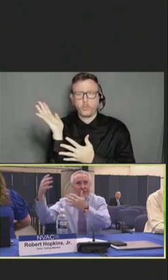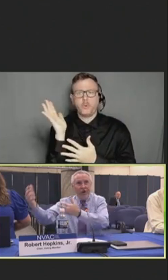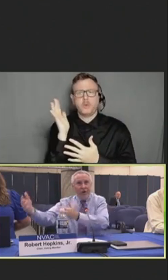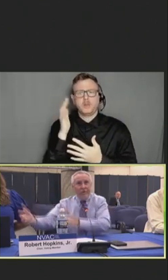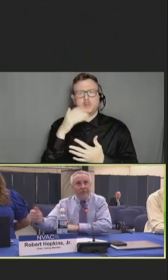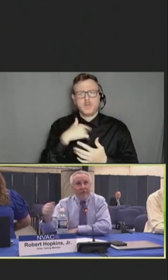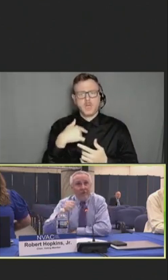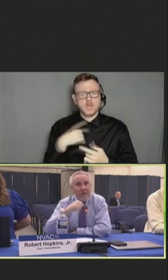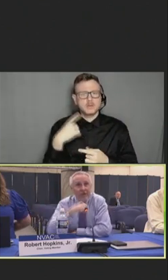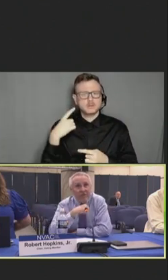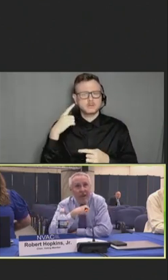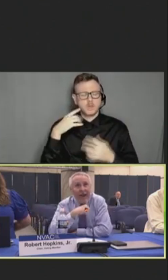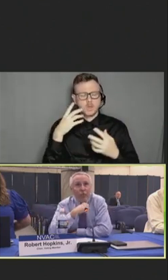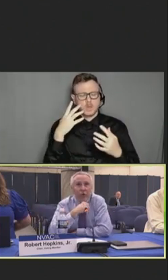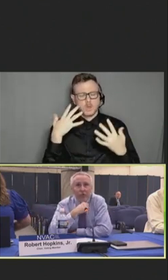of these things is language.